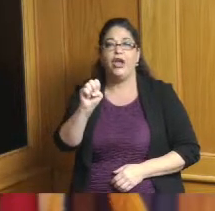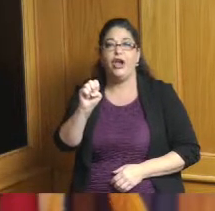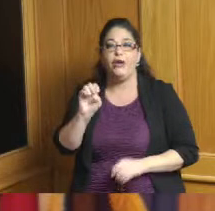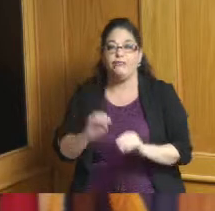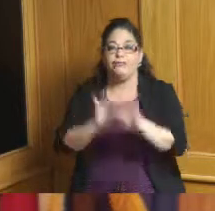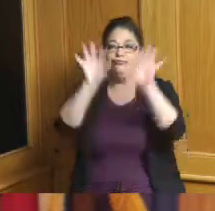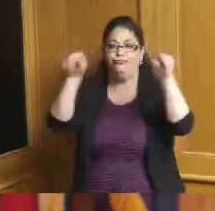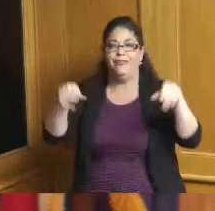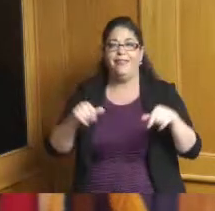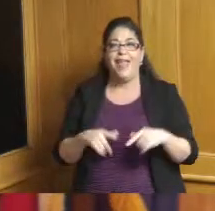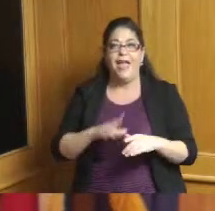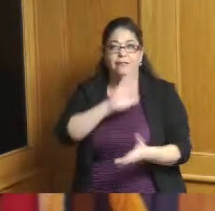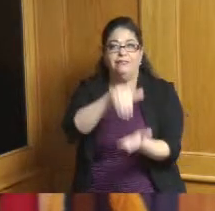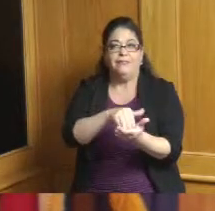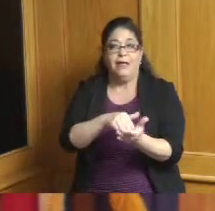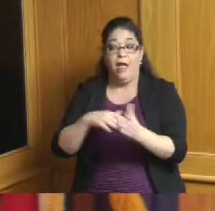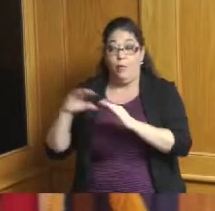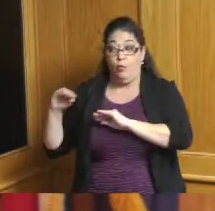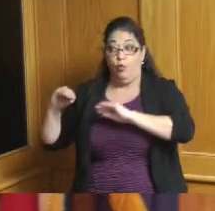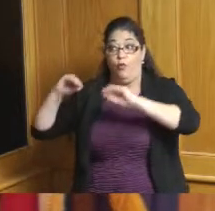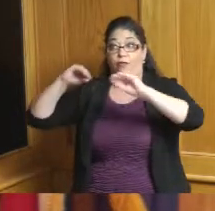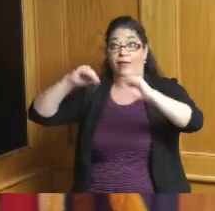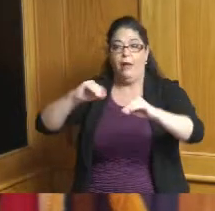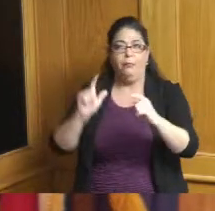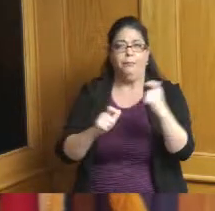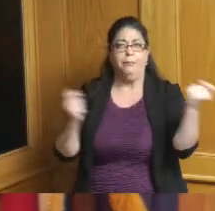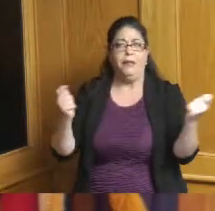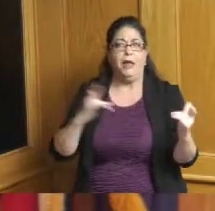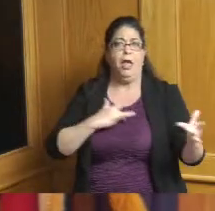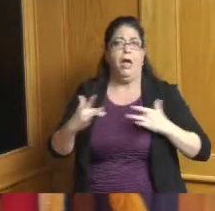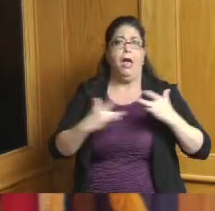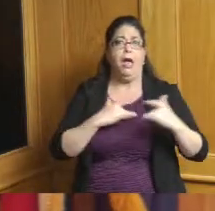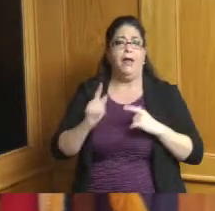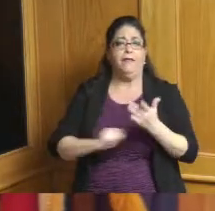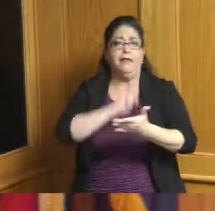moving the fountain was a big deal back then now you know they just do a lot on fountain square